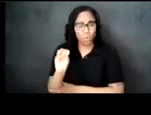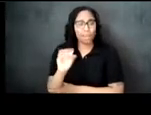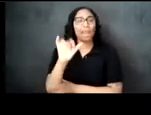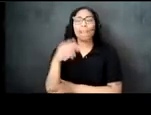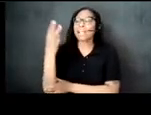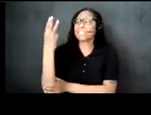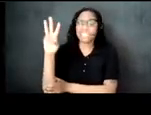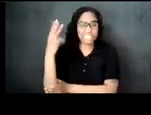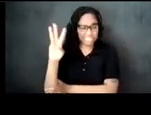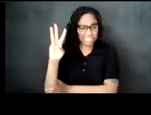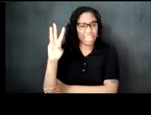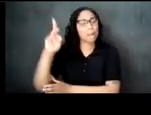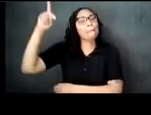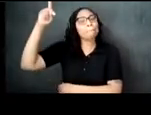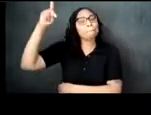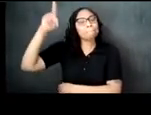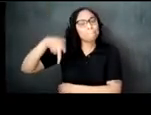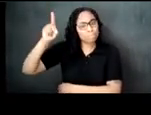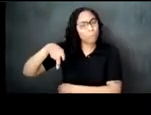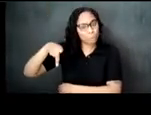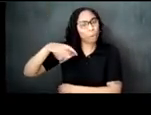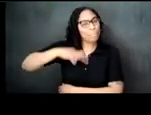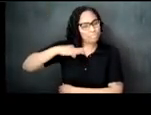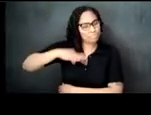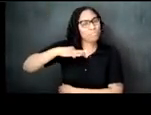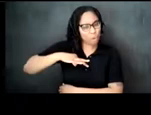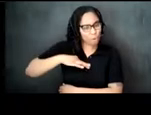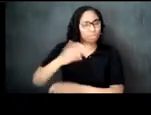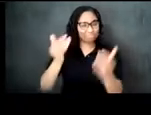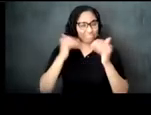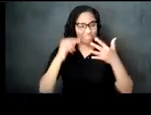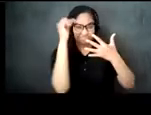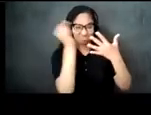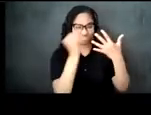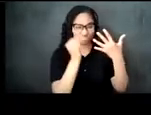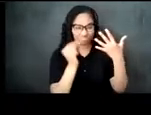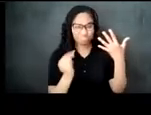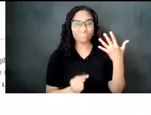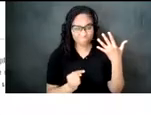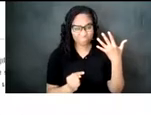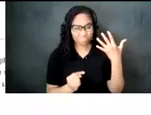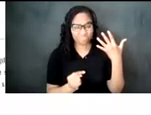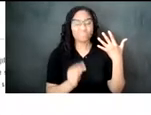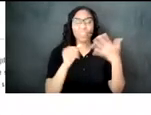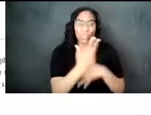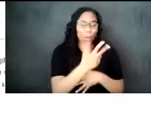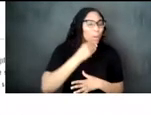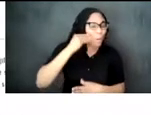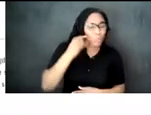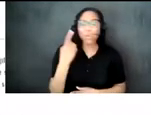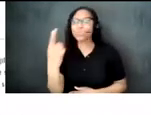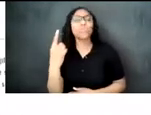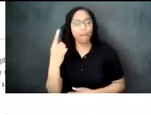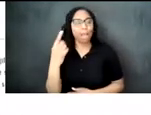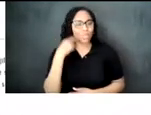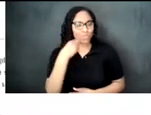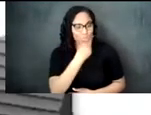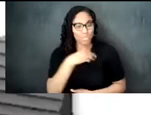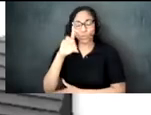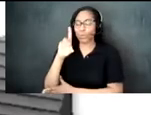including seven hotels three tourist homes and one restaurant derek's tea room that was located